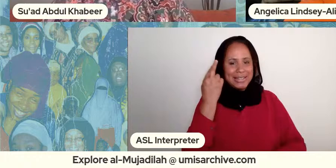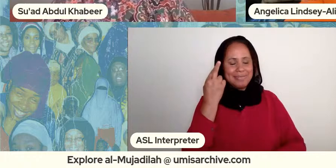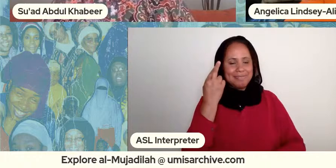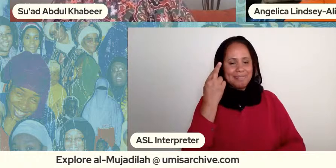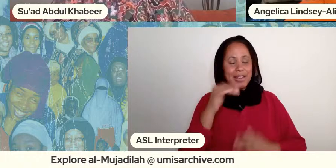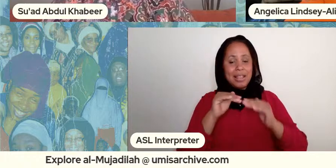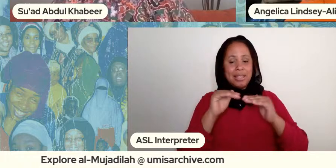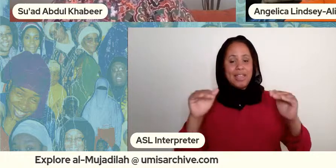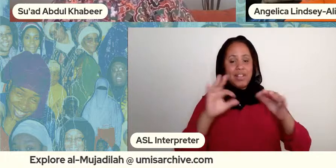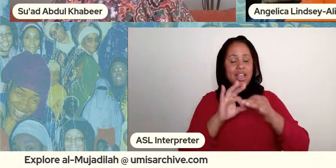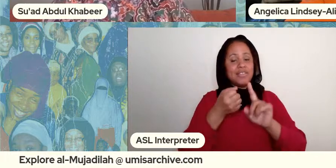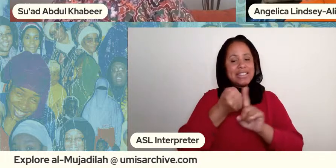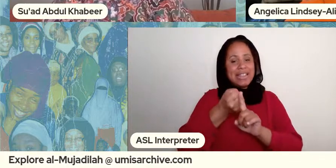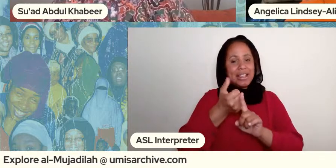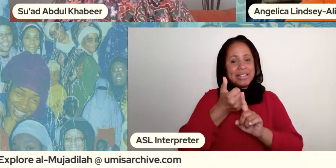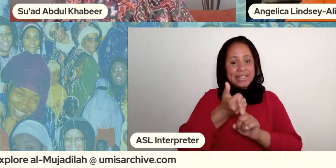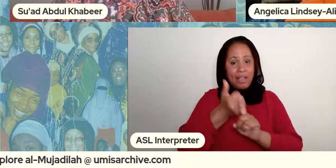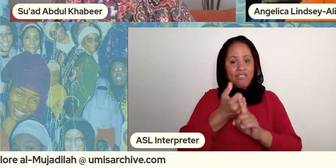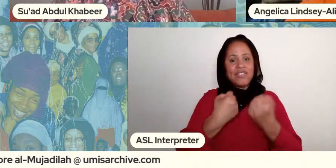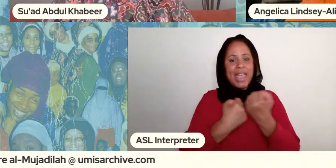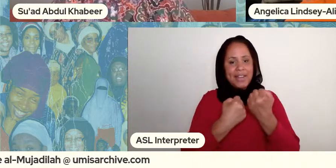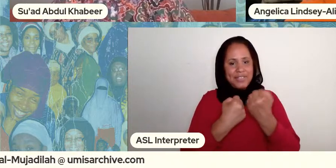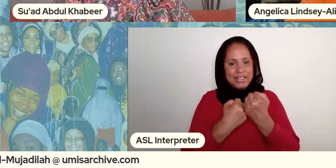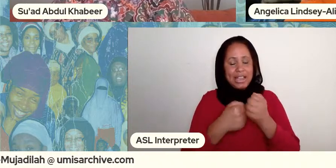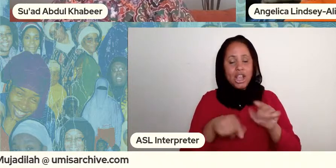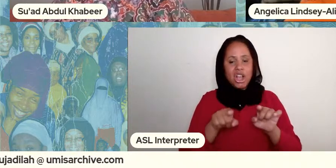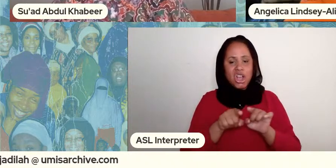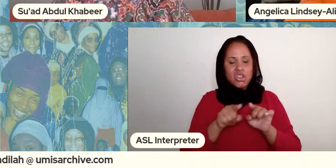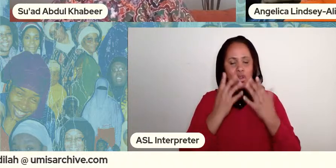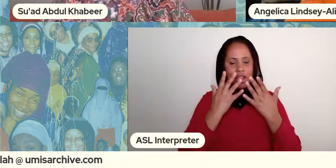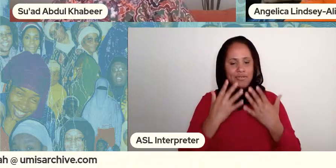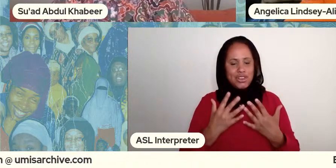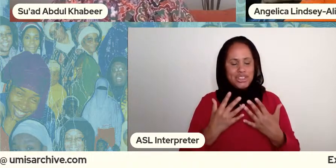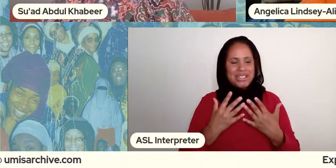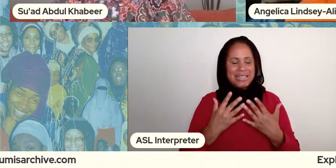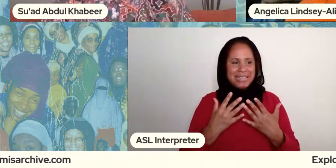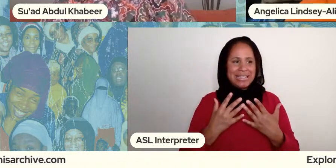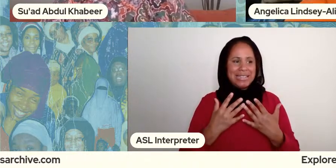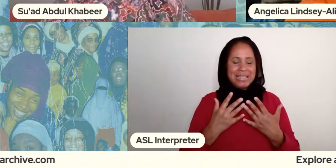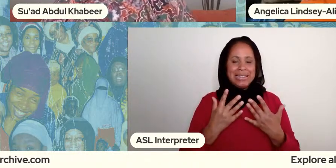self-advocacy and also the the unfortunate timelessness of this type of accounting